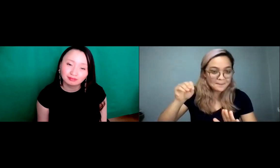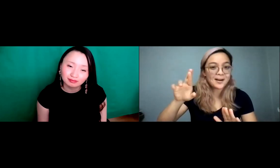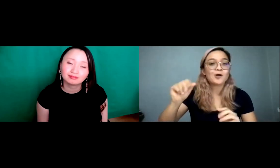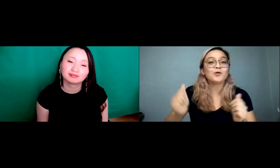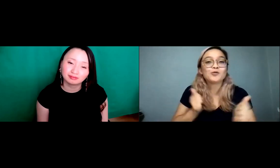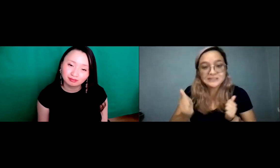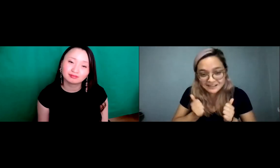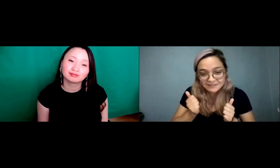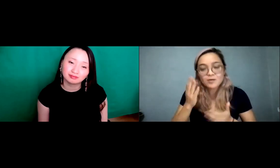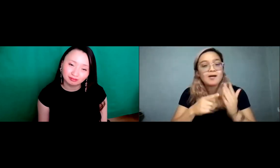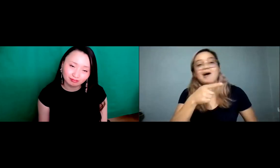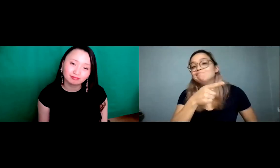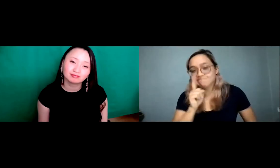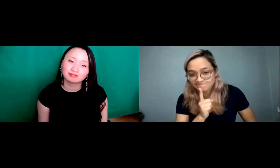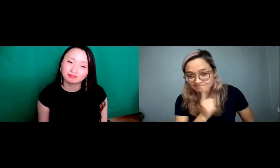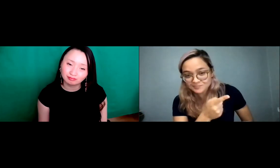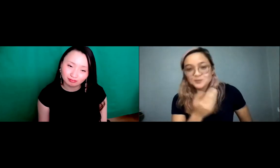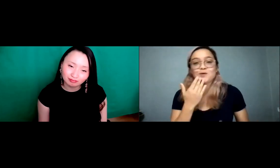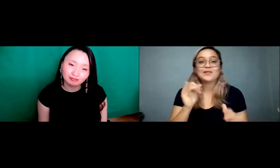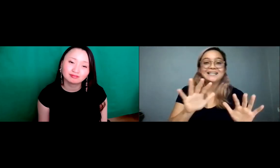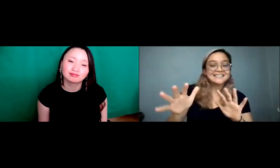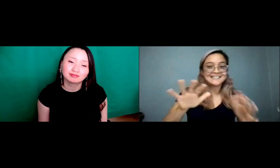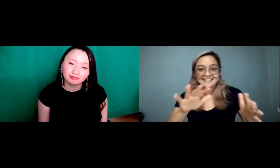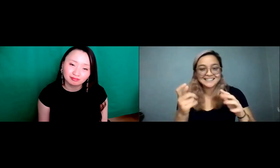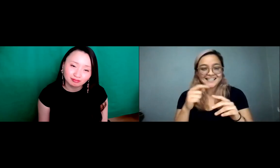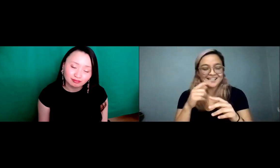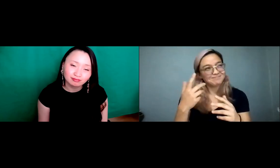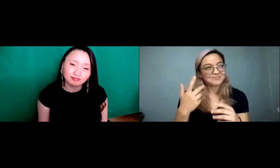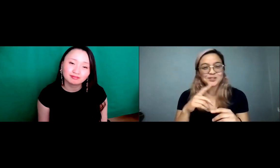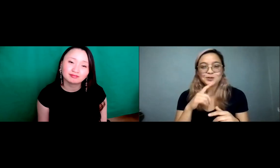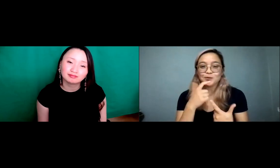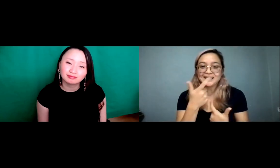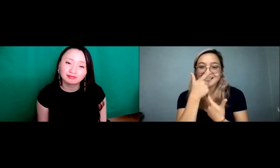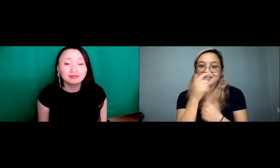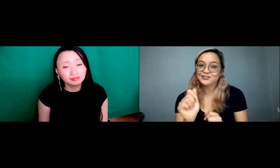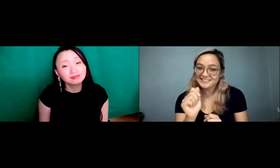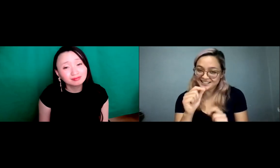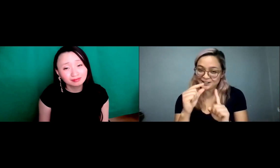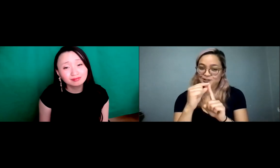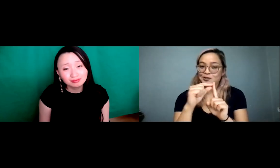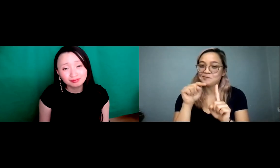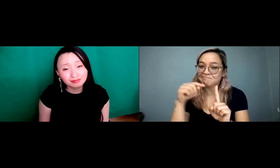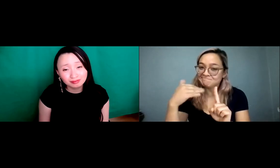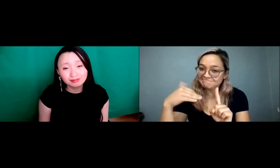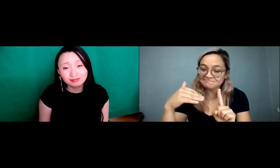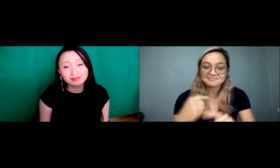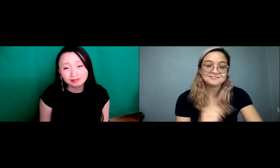to say, you know, oh yes that is micro aggressive, or it's not. So, if that's an interesting